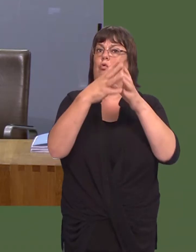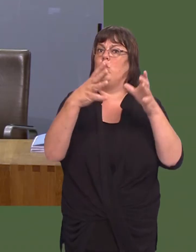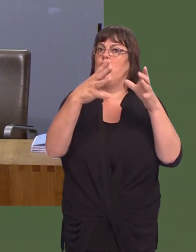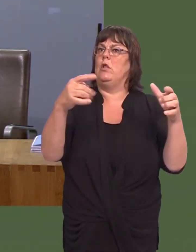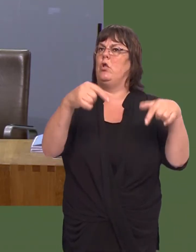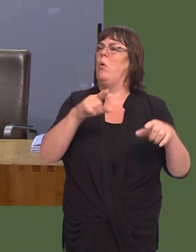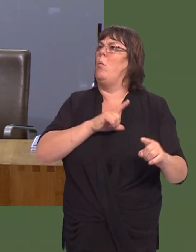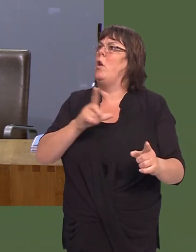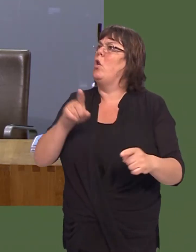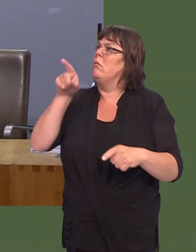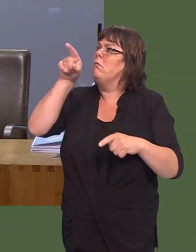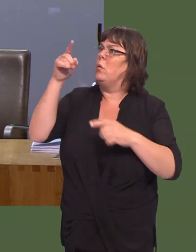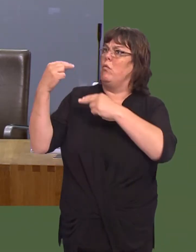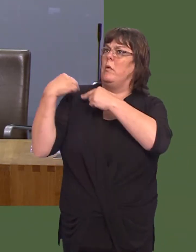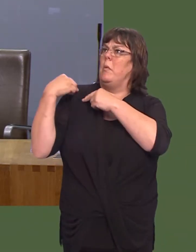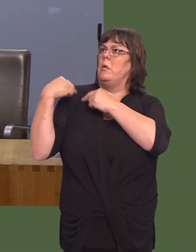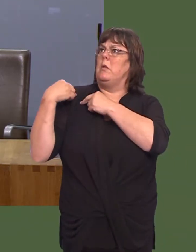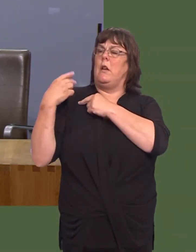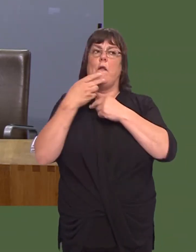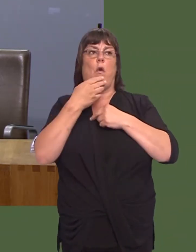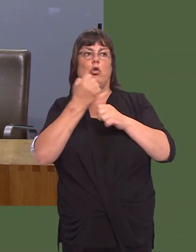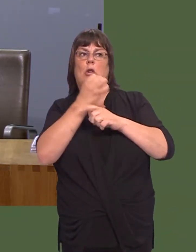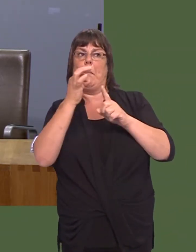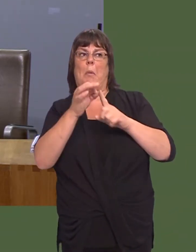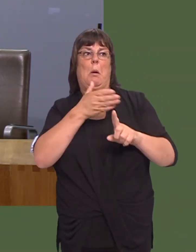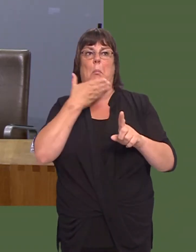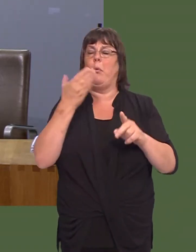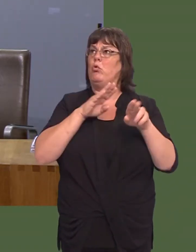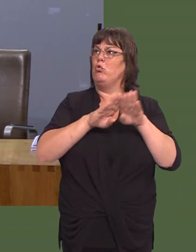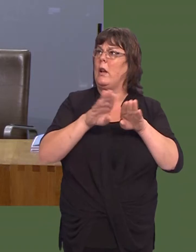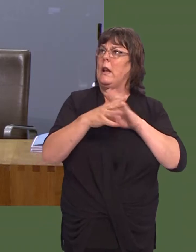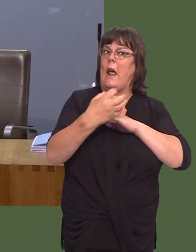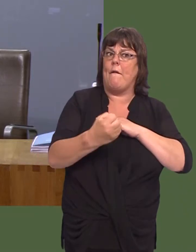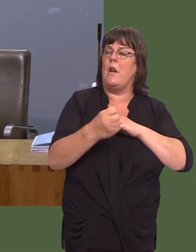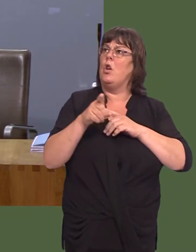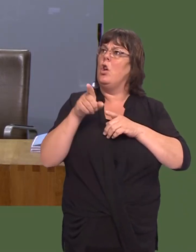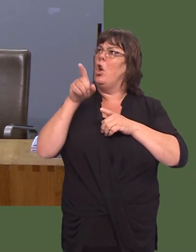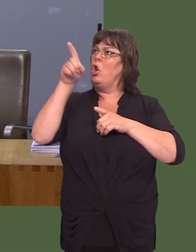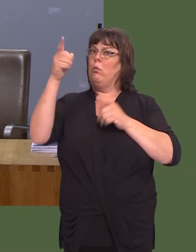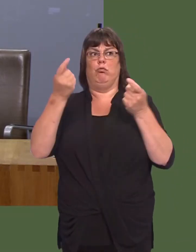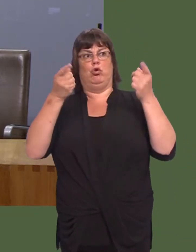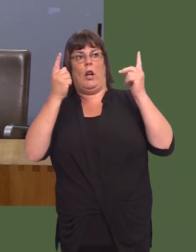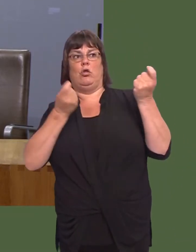Youíve been responsible for the lack of GP training over the years in Wales. Youíve been at the helmónobody else.